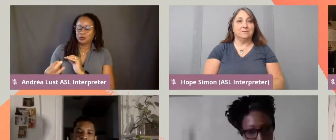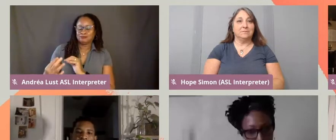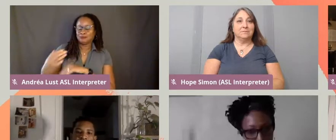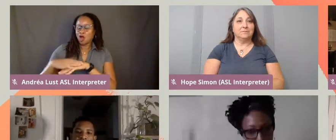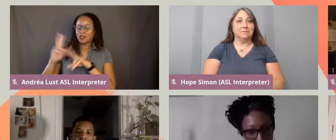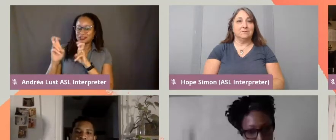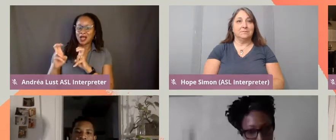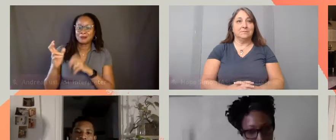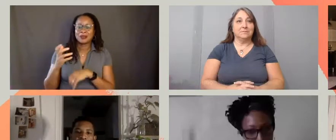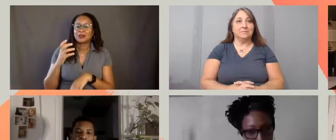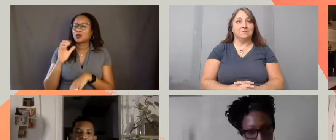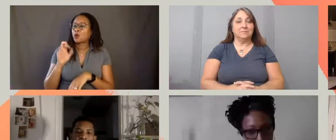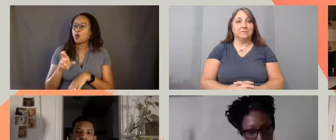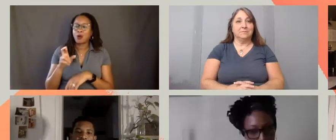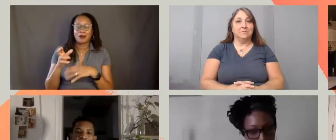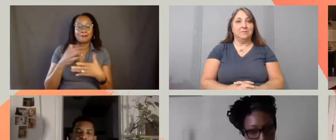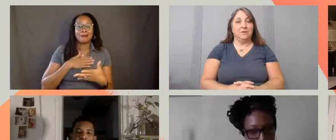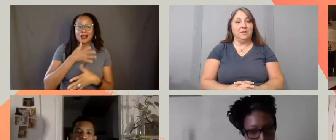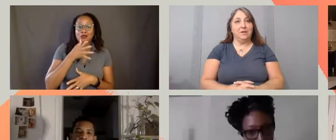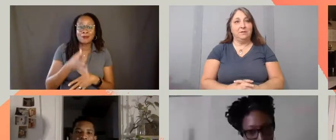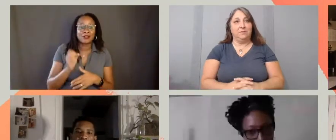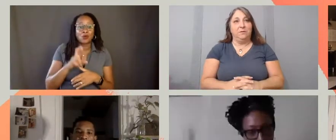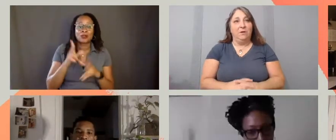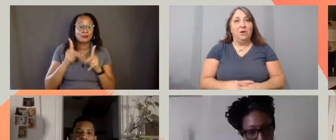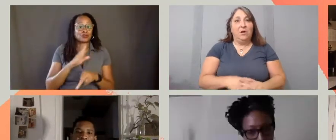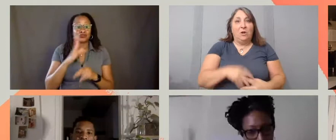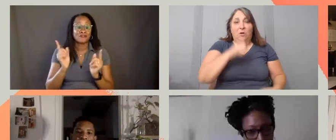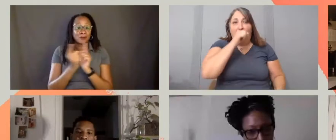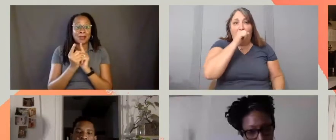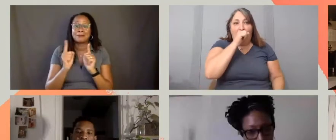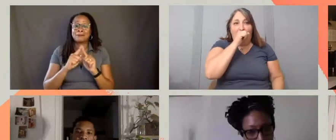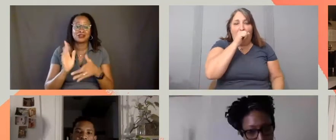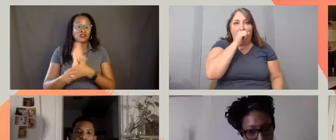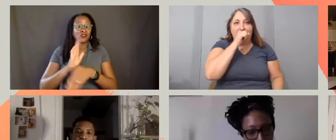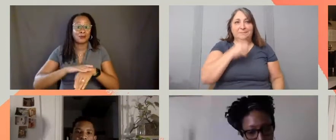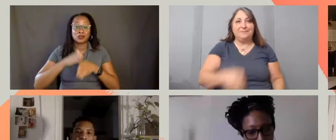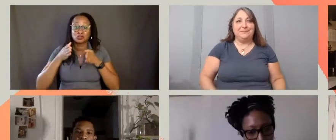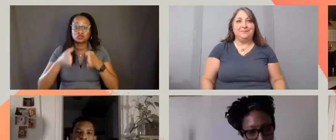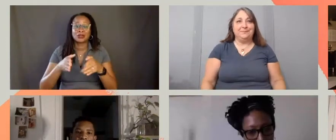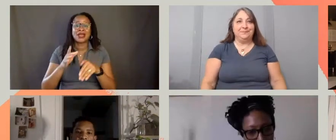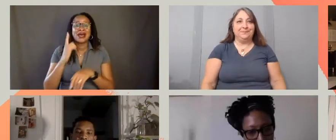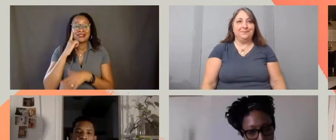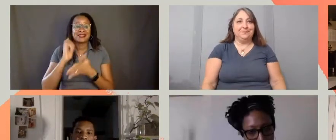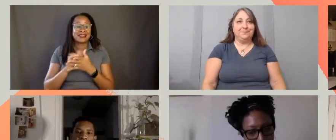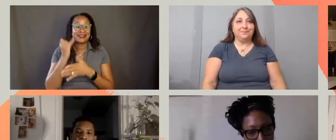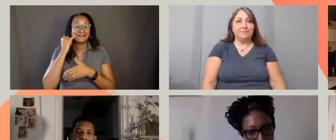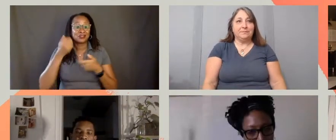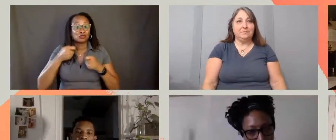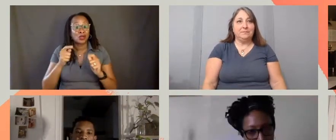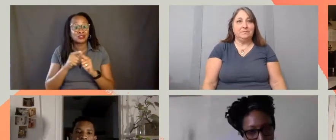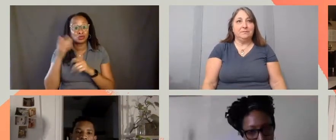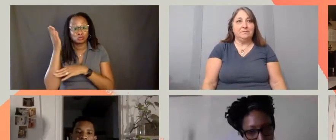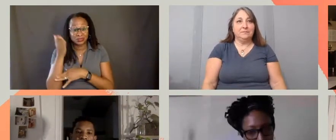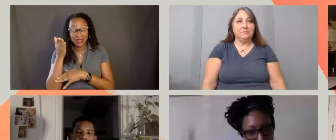whether they be the person who you've never met but happened to film on the street. I think that if you try to present them as equals